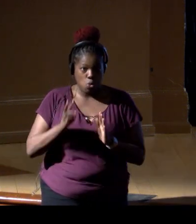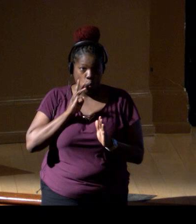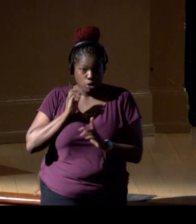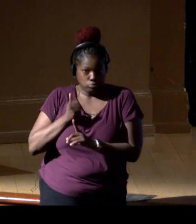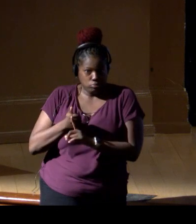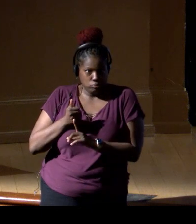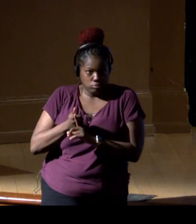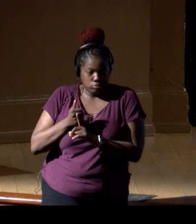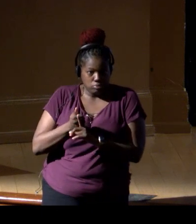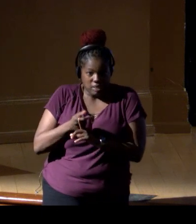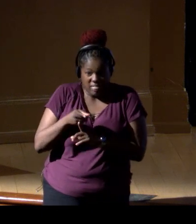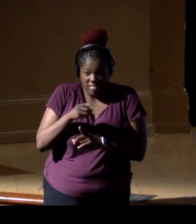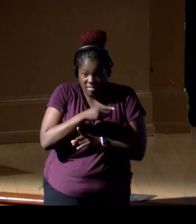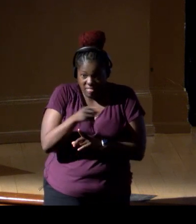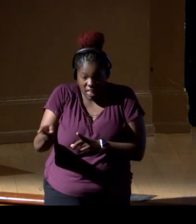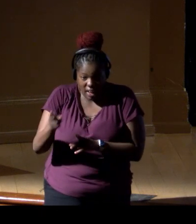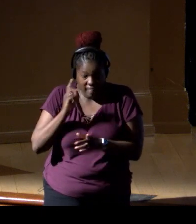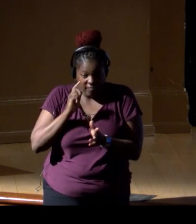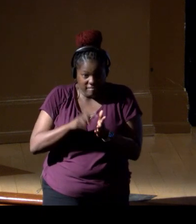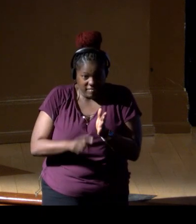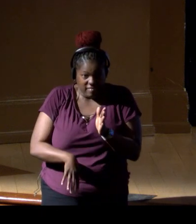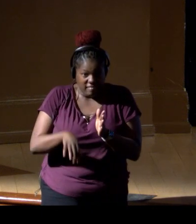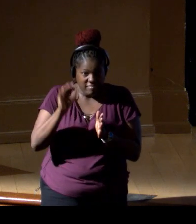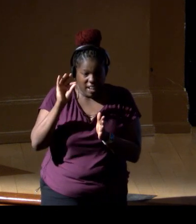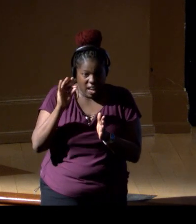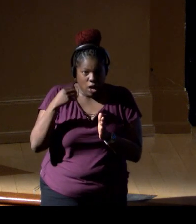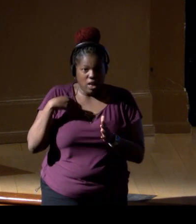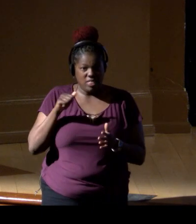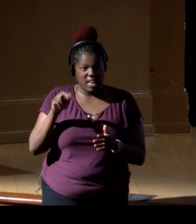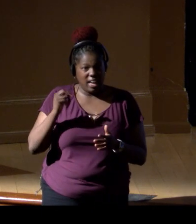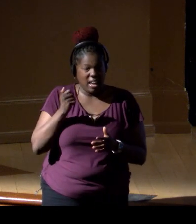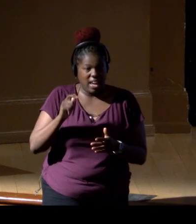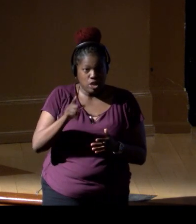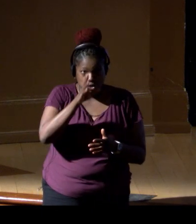and they found the angel shark in these areas